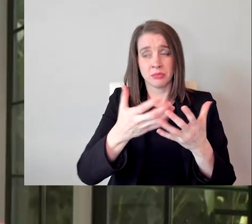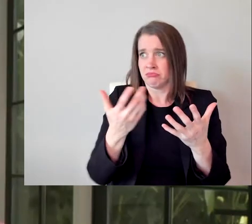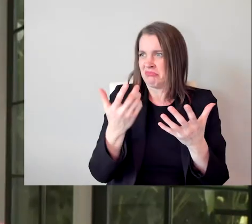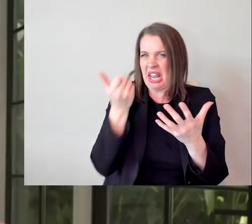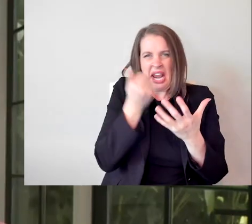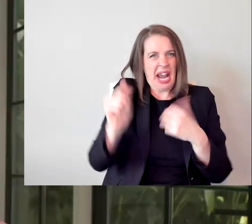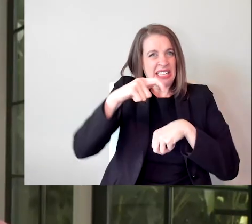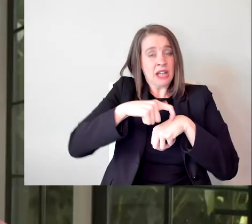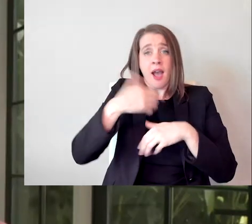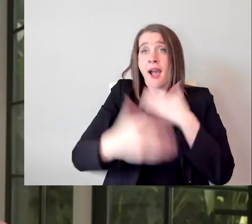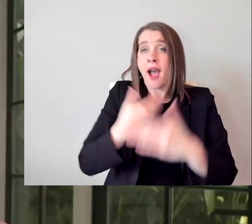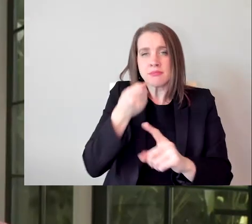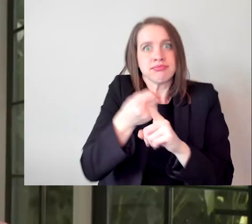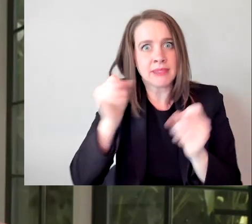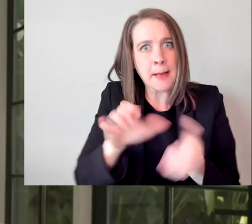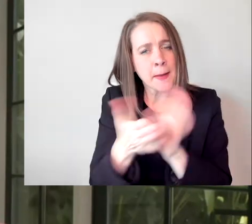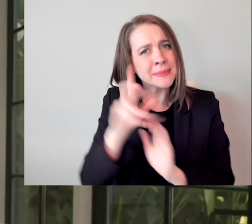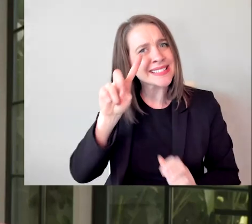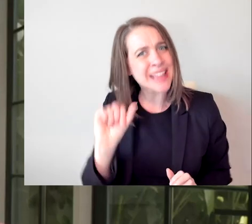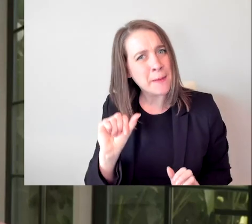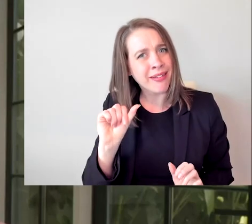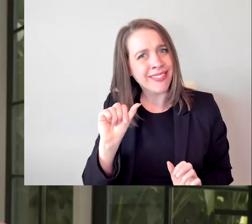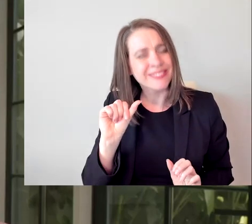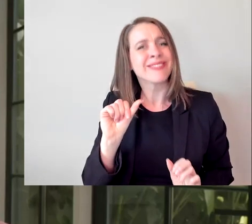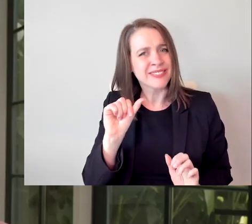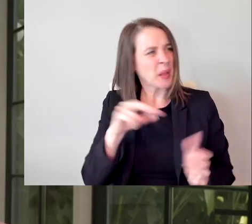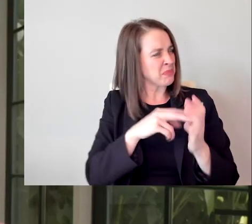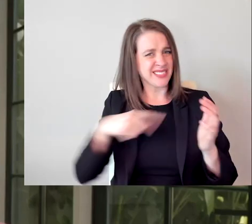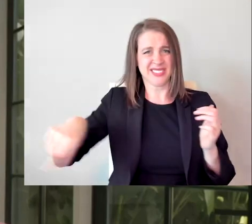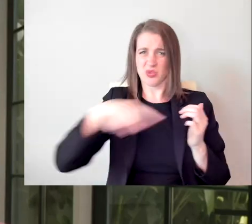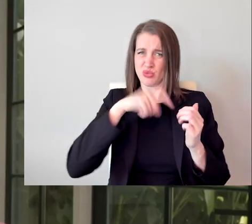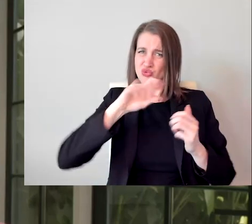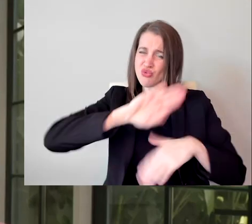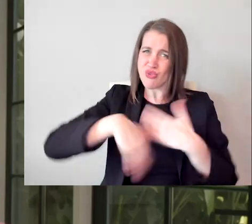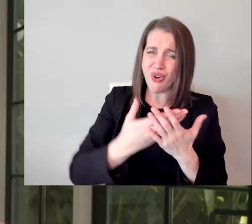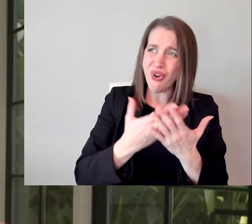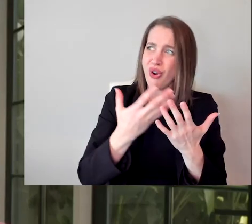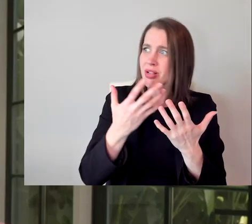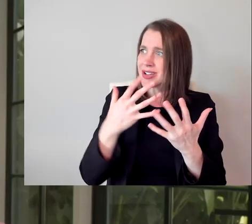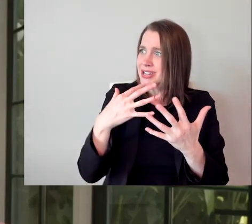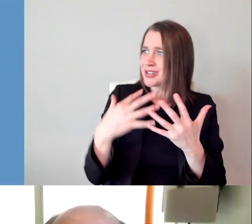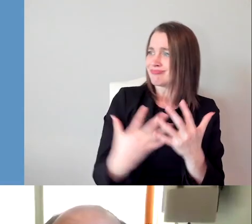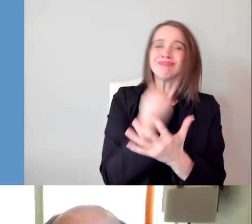So it's in everyone's best interest for the world to be accommodating.